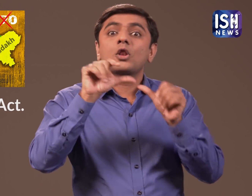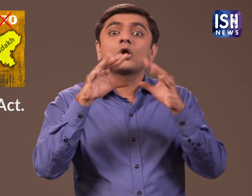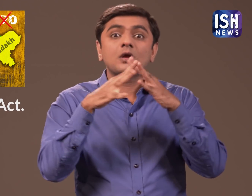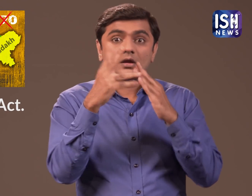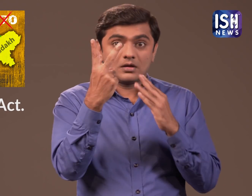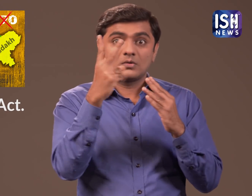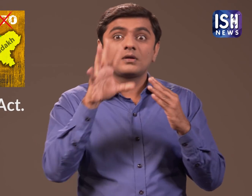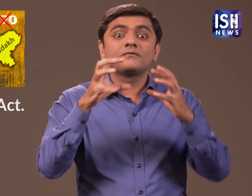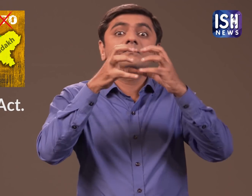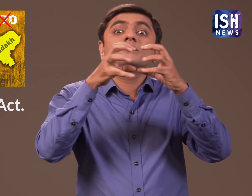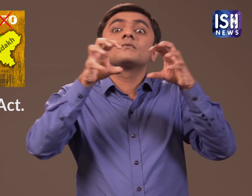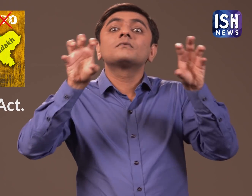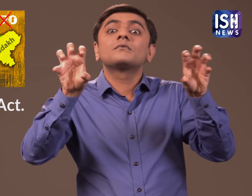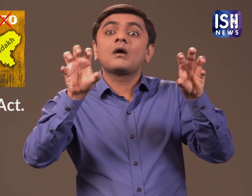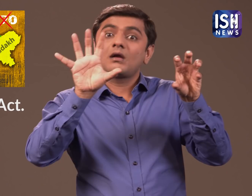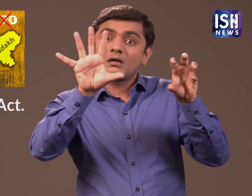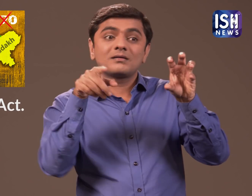This law is divided in two parts